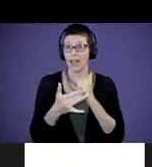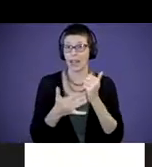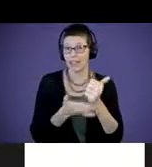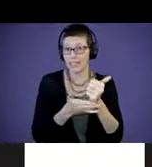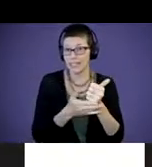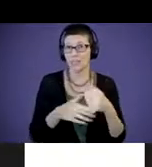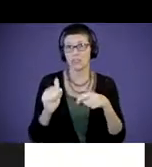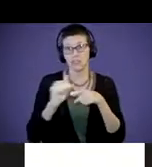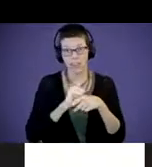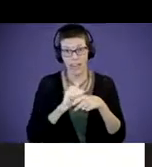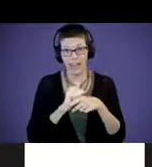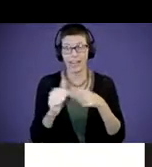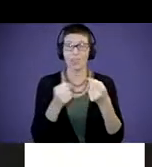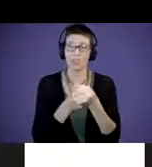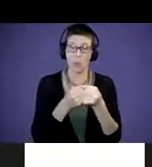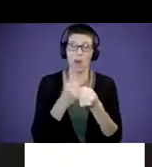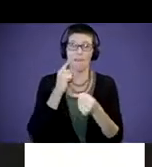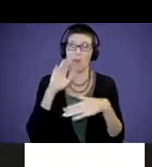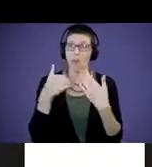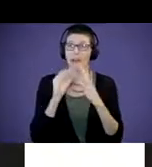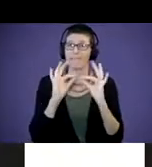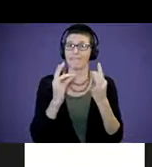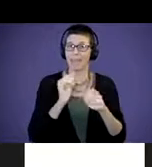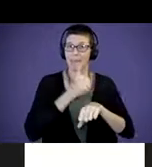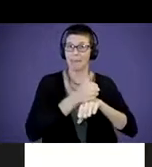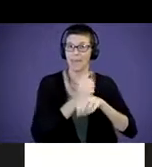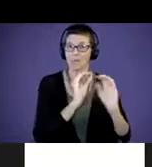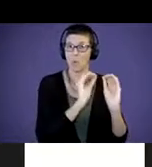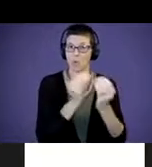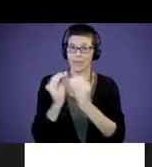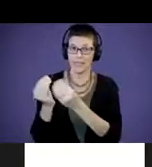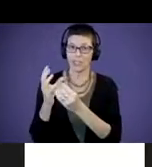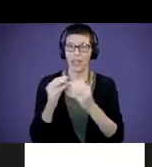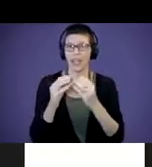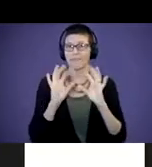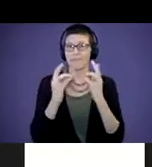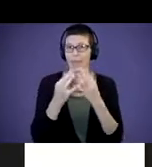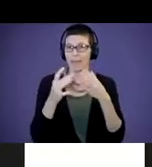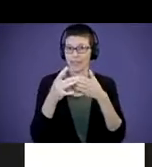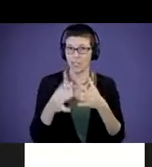and support to all family based organizations and family leaders through the Family Leadership